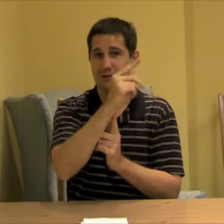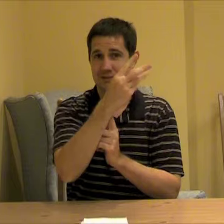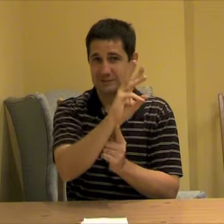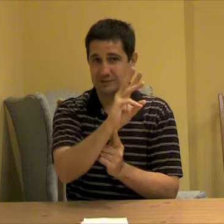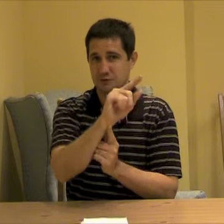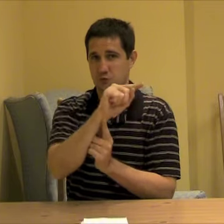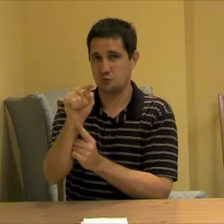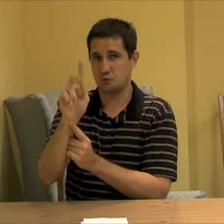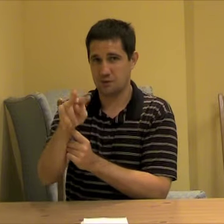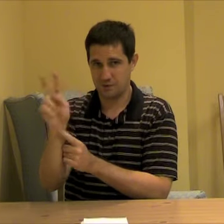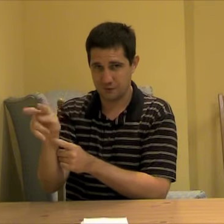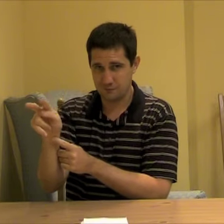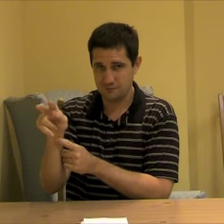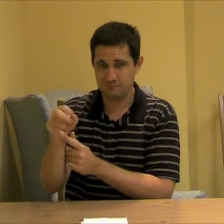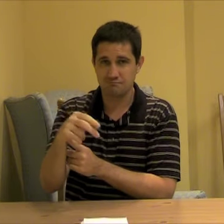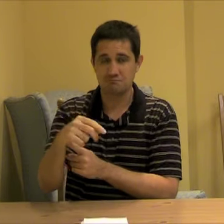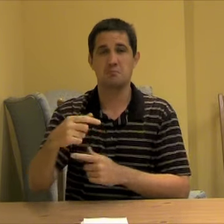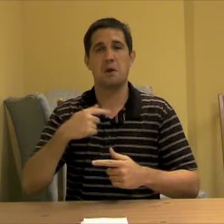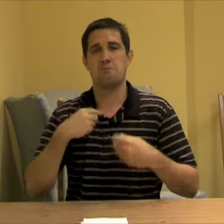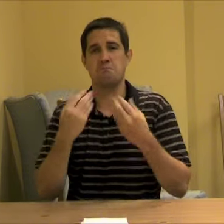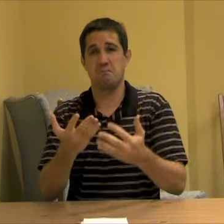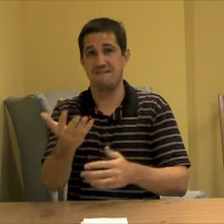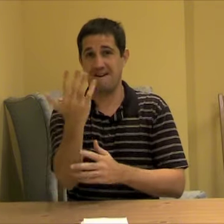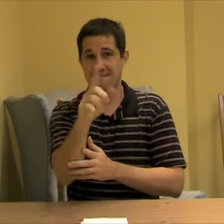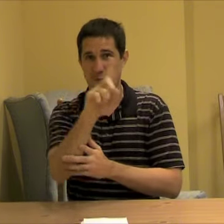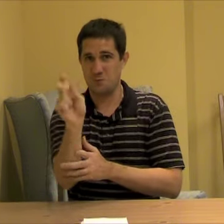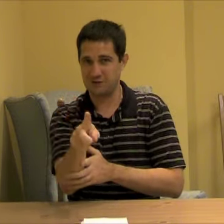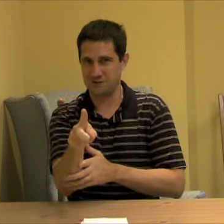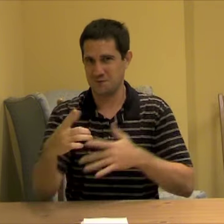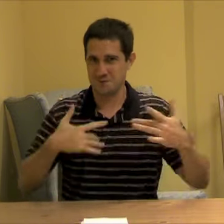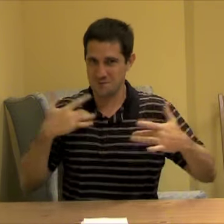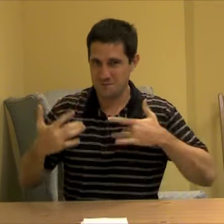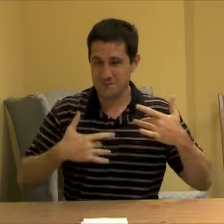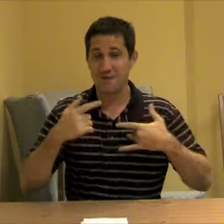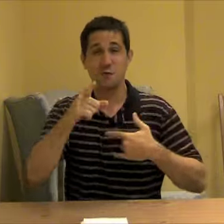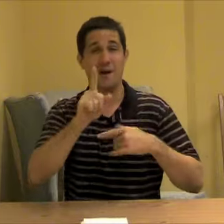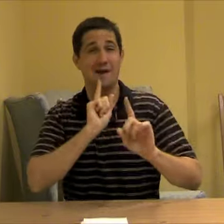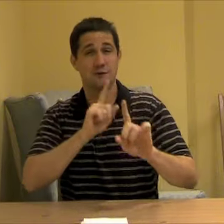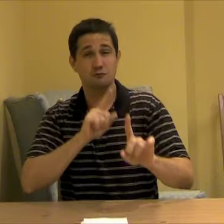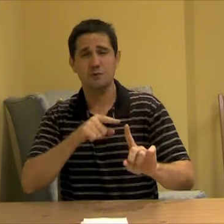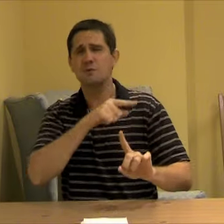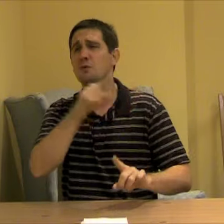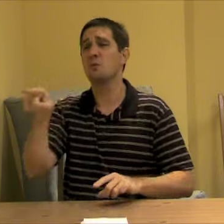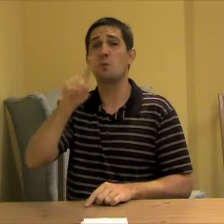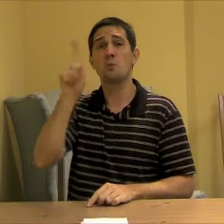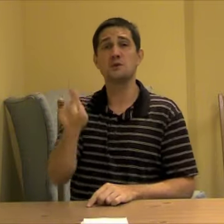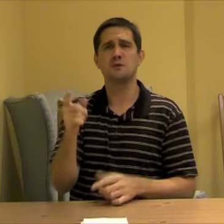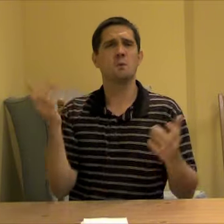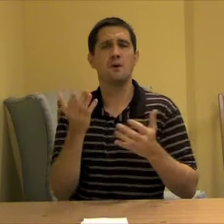Earth Day week IS from April 16-22 I will ask you five questions about Earth Day and